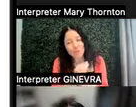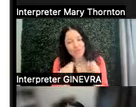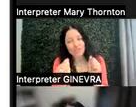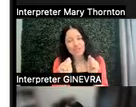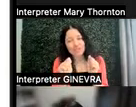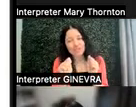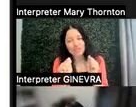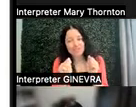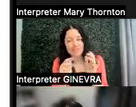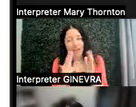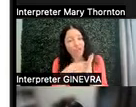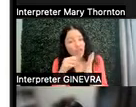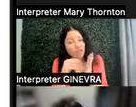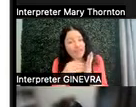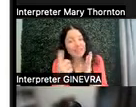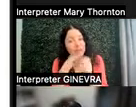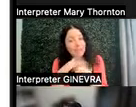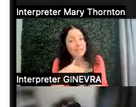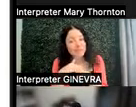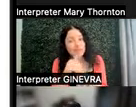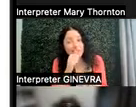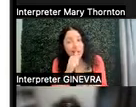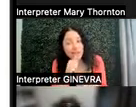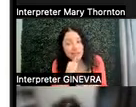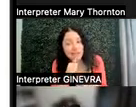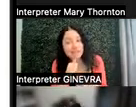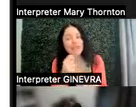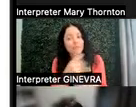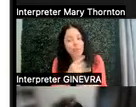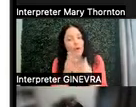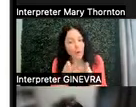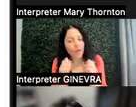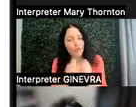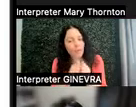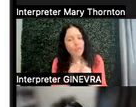on learning some distress tolerance in an appropriate way with the right supports.